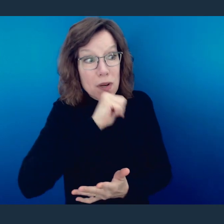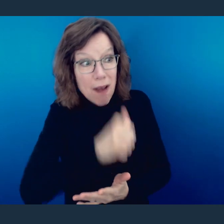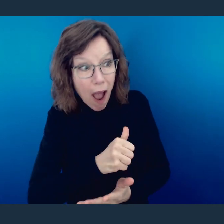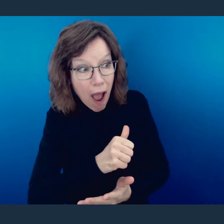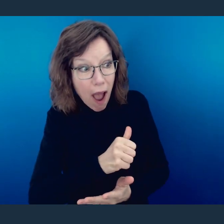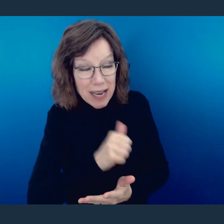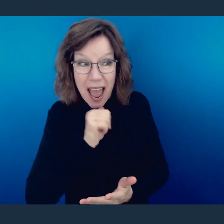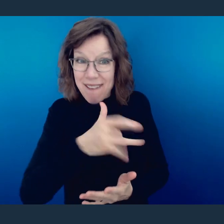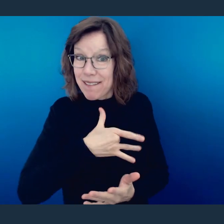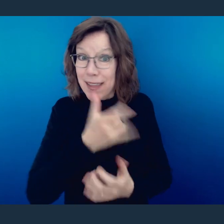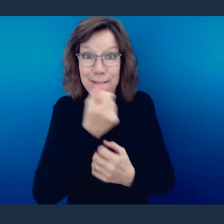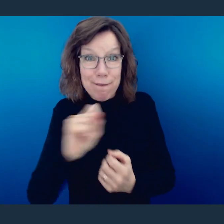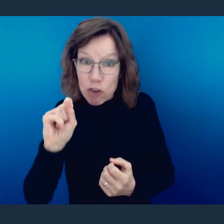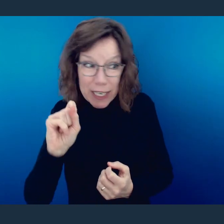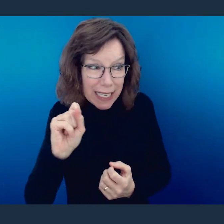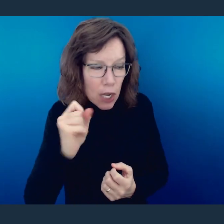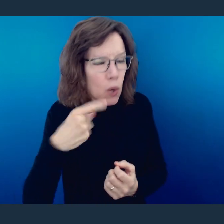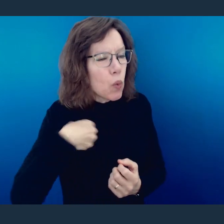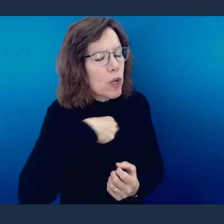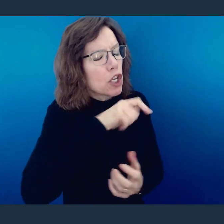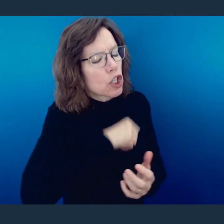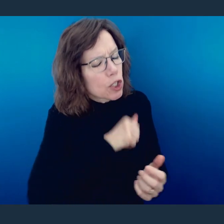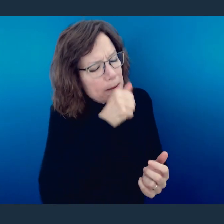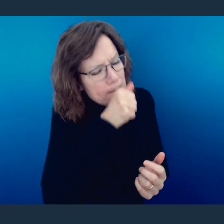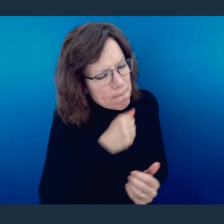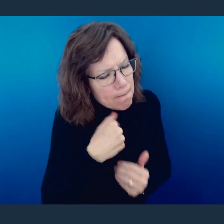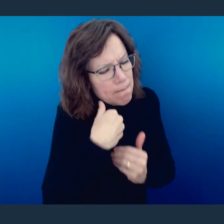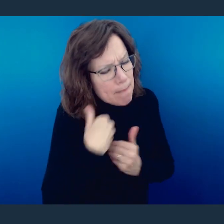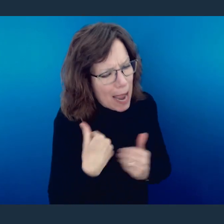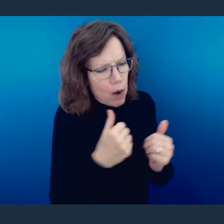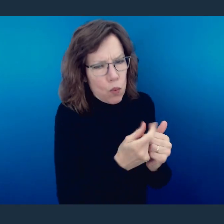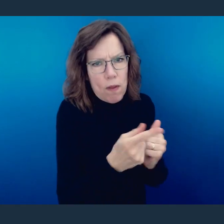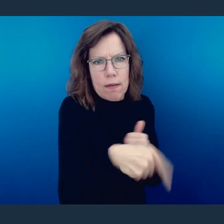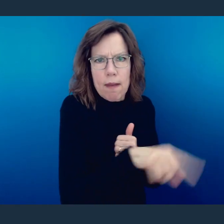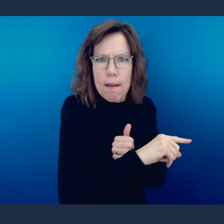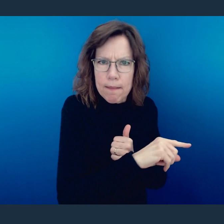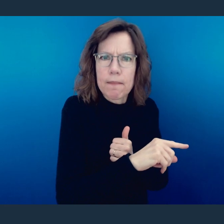bear with those who aren't as free of their own making. And I want to point to this because